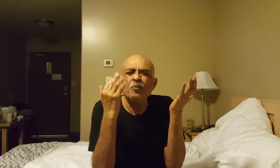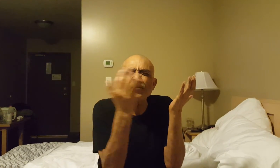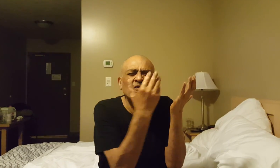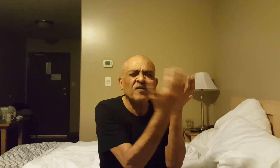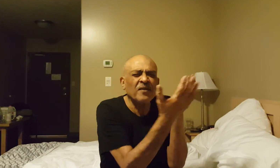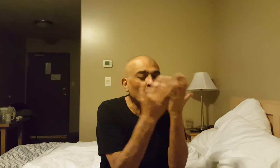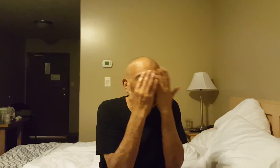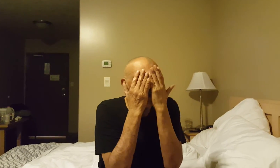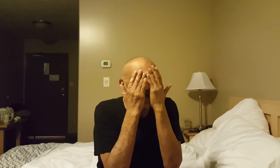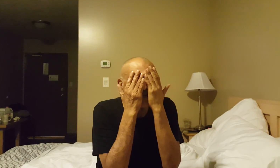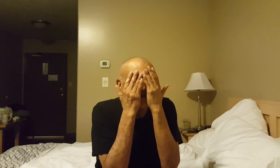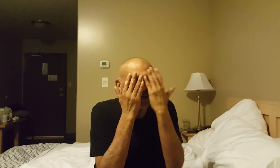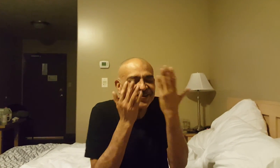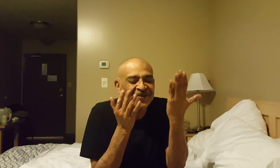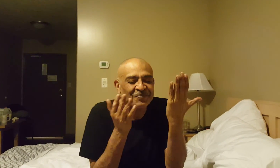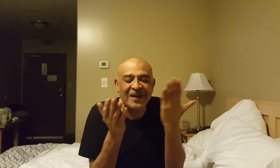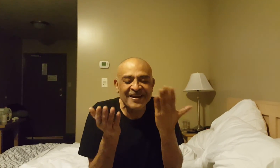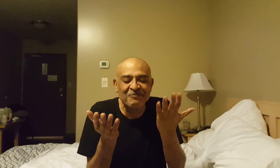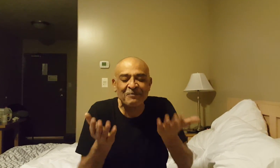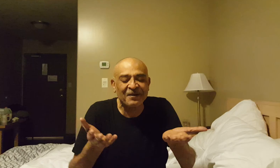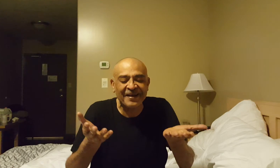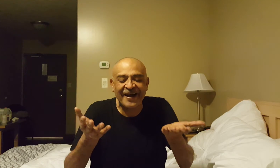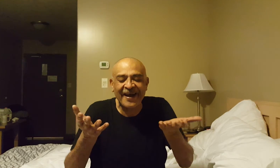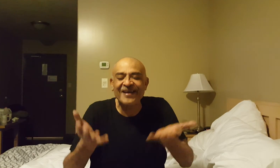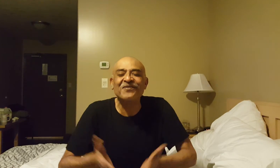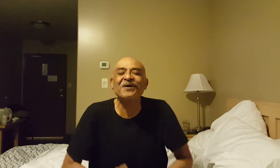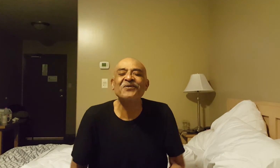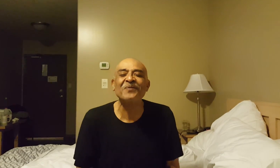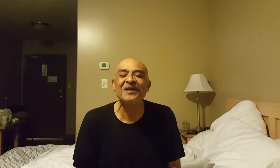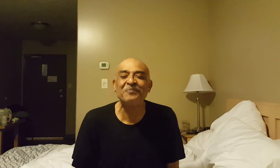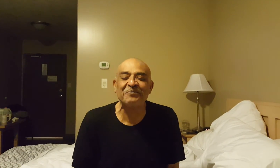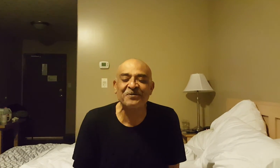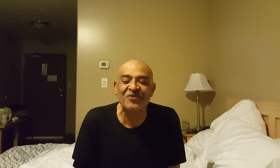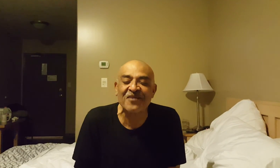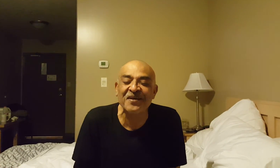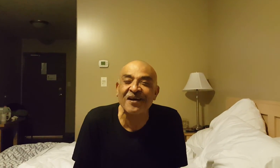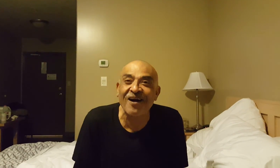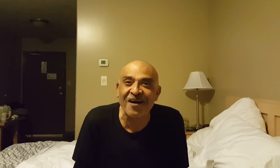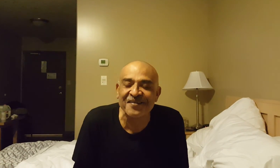you produce the other? Well blind people... I have heard of blind people driving cars.